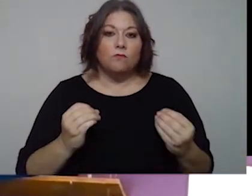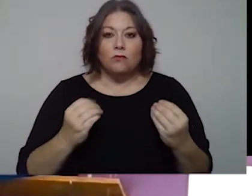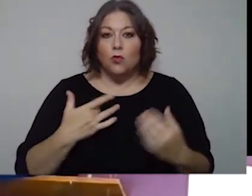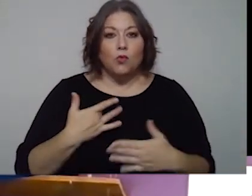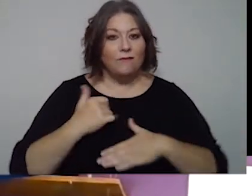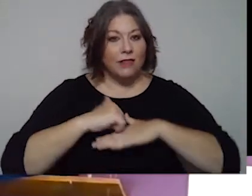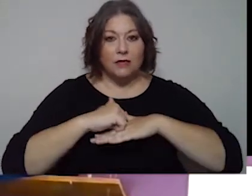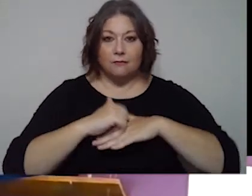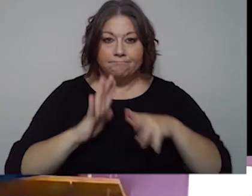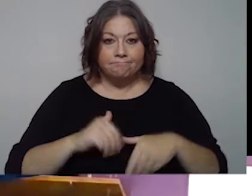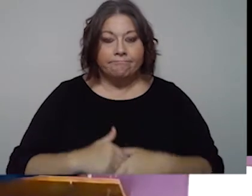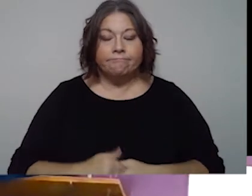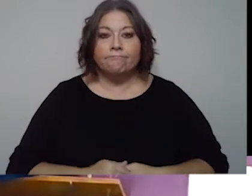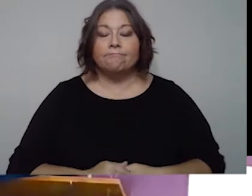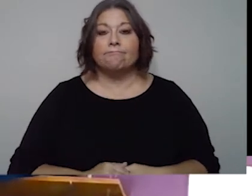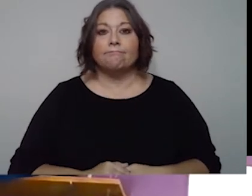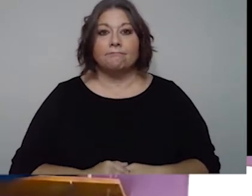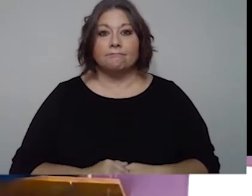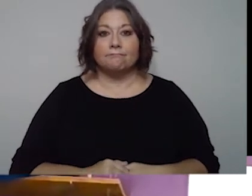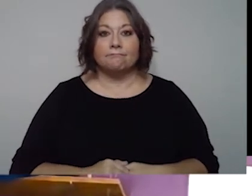Um, I have no feeling so . .